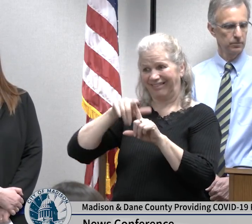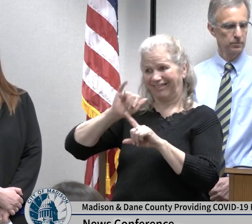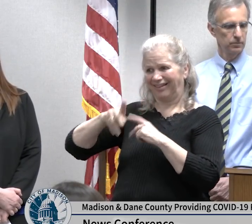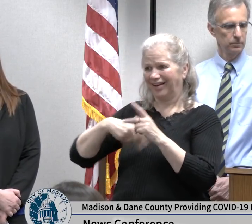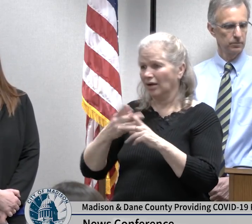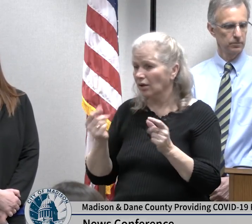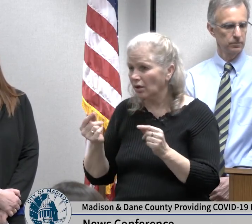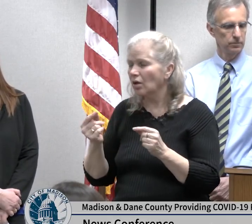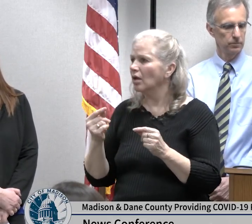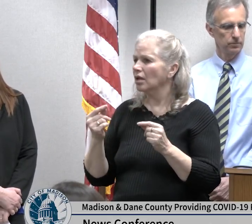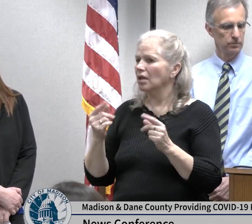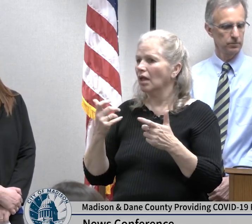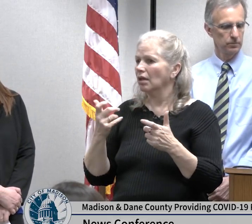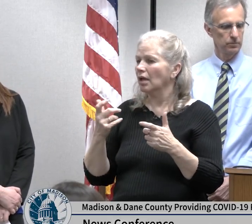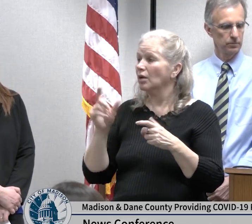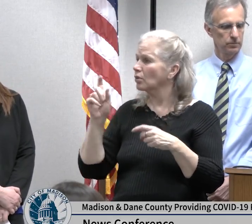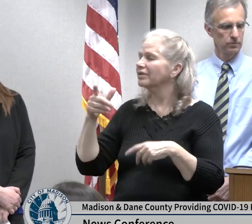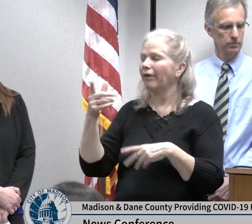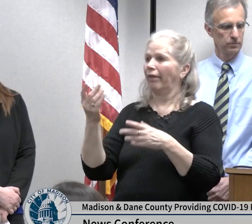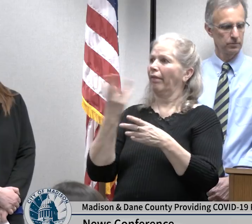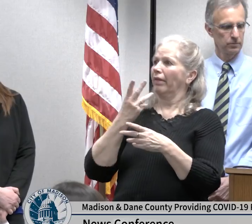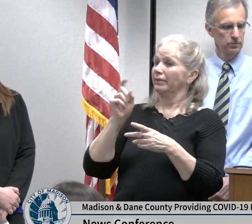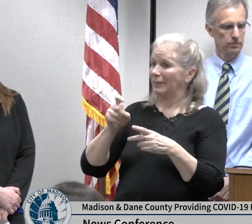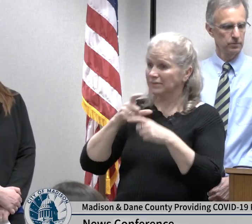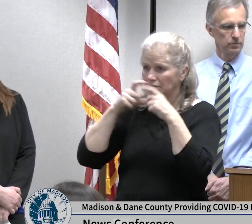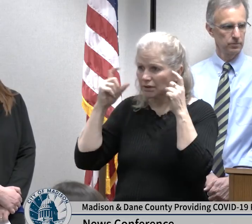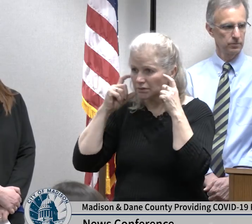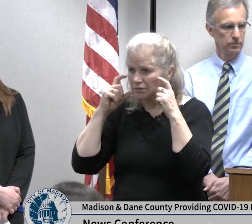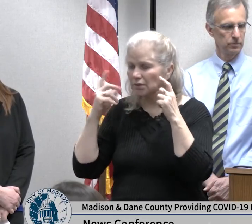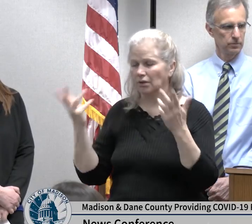masks are to be kept for people that have symptoms which is where how the